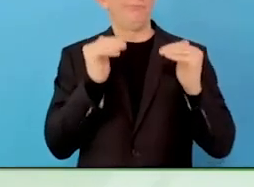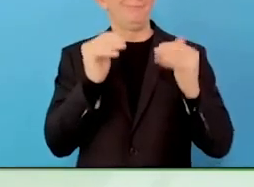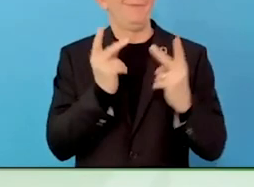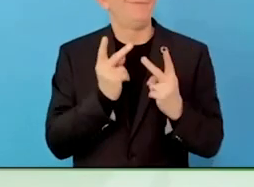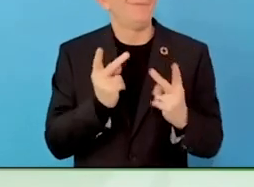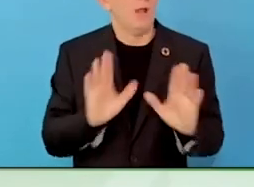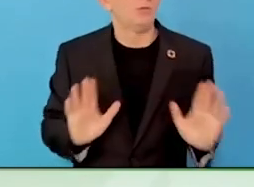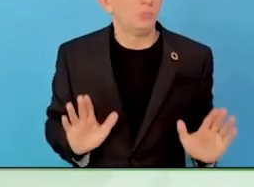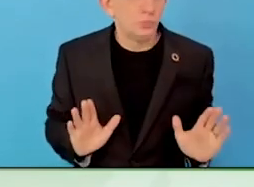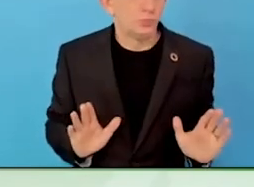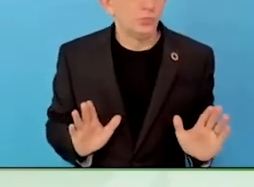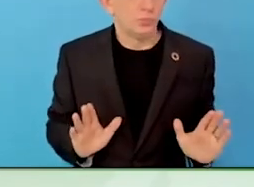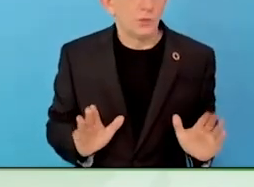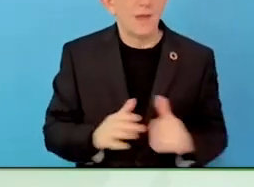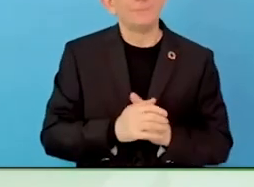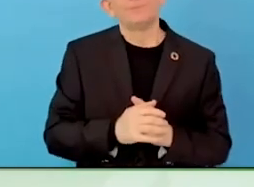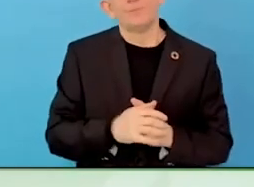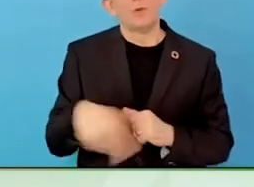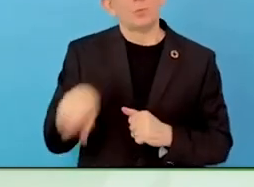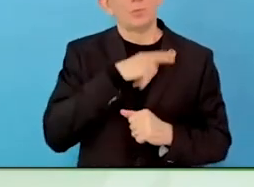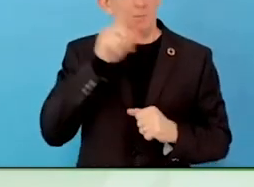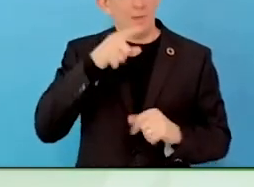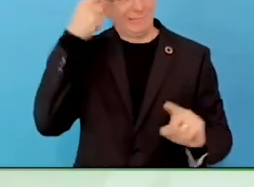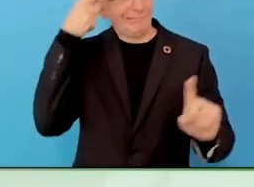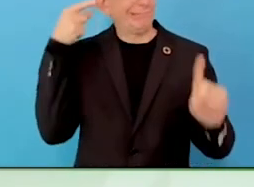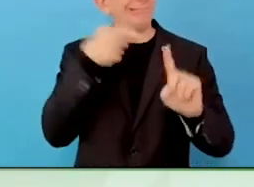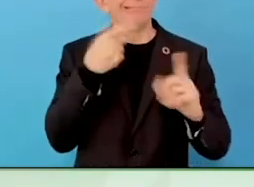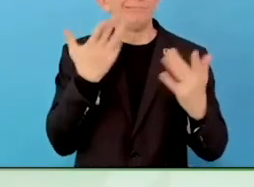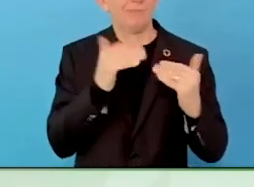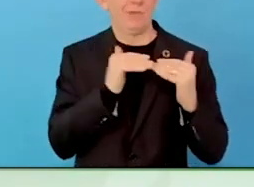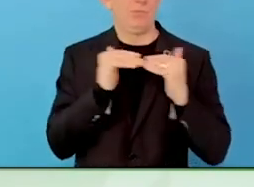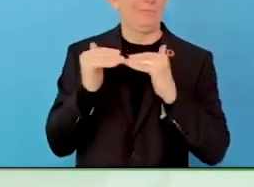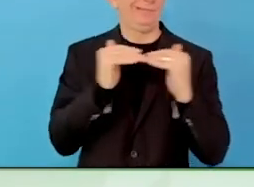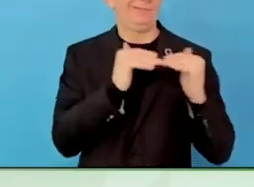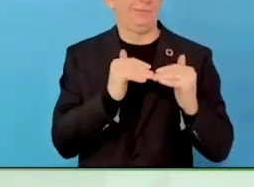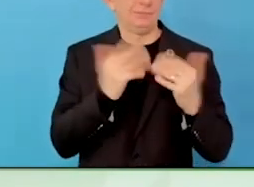There is the social part, we do everything, our passion goes to